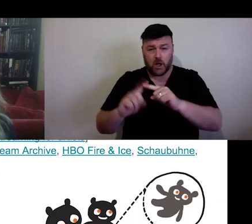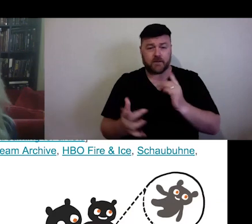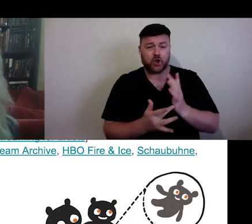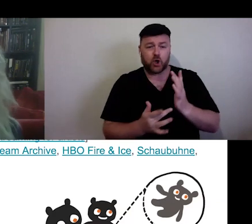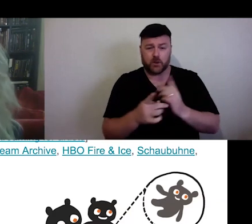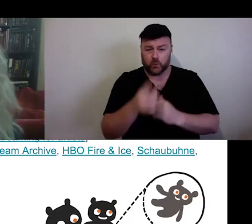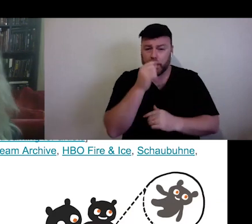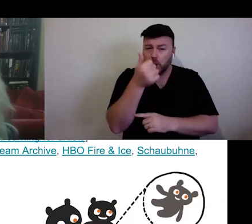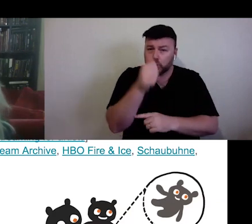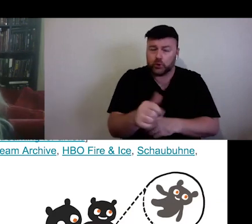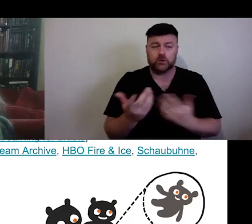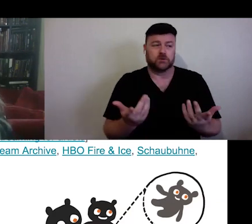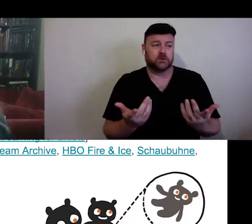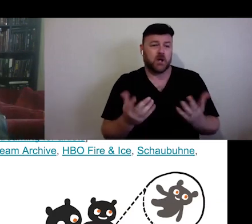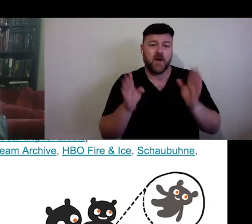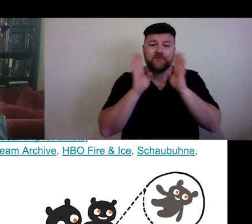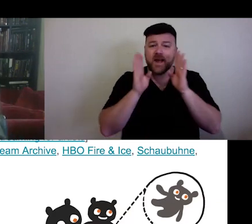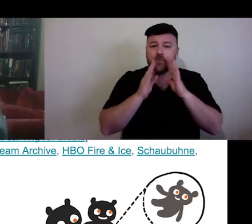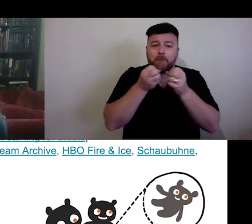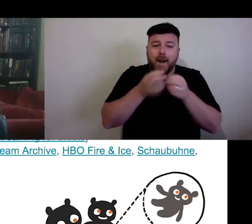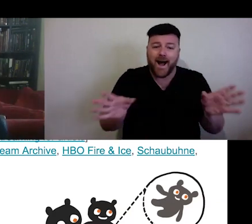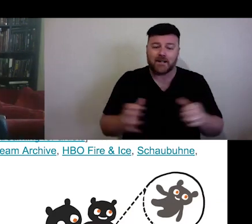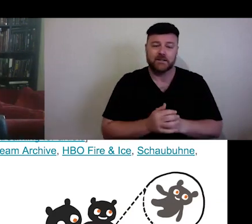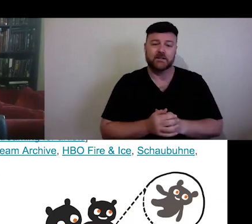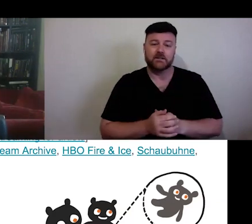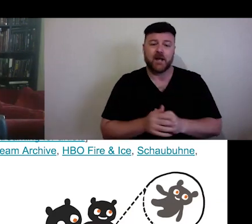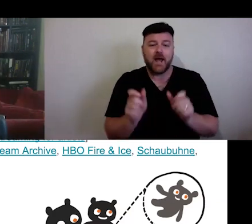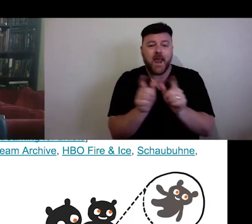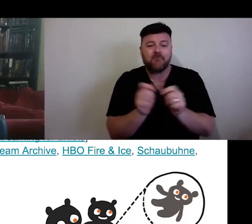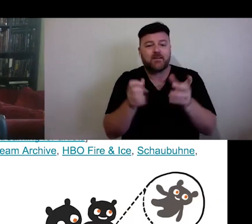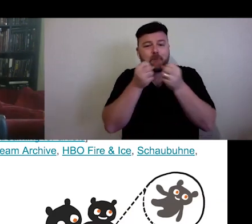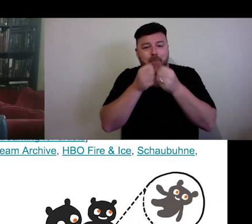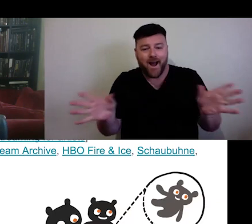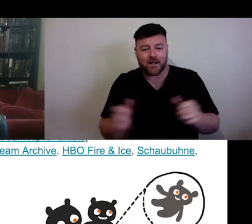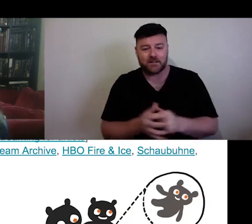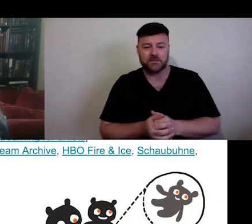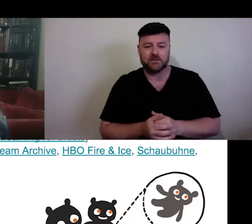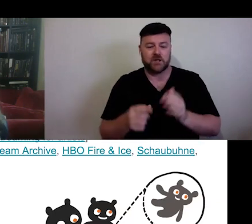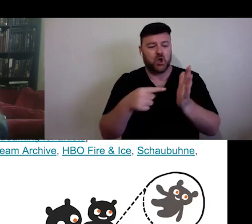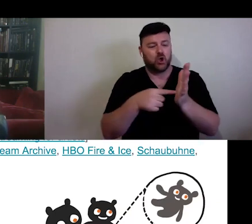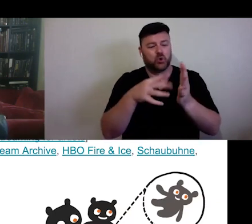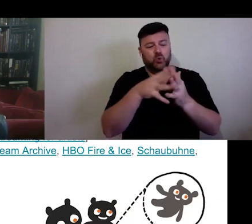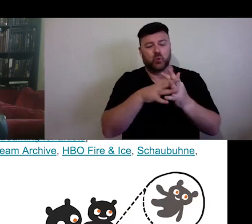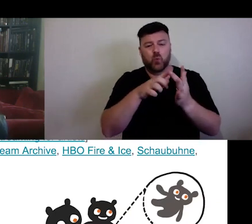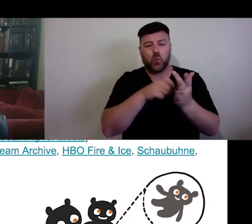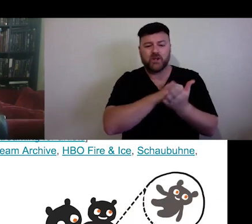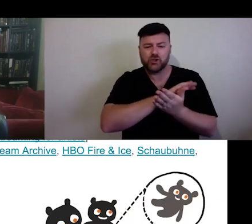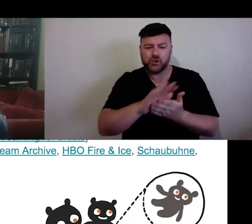such as Facebook Party, Netflix party, as well as Twitch and most online games.